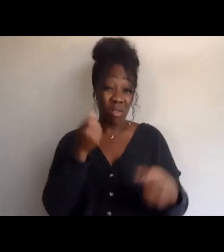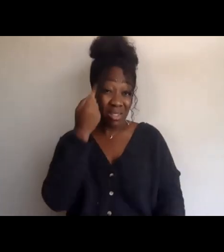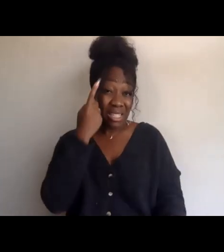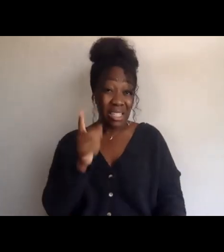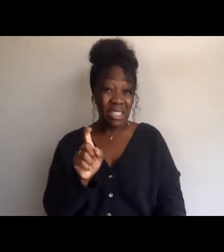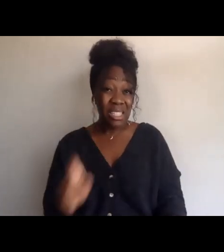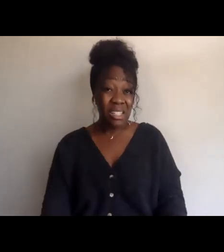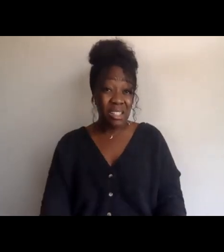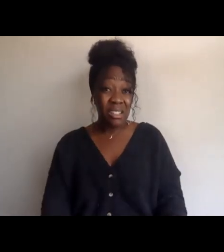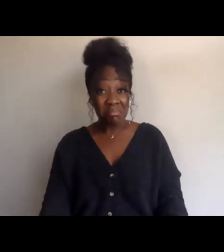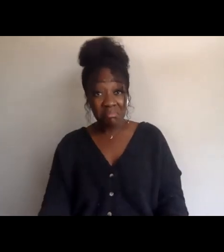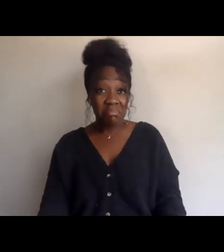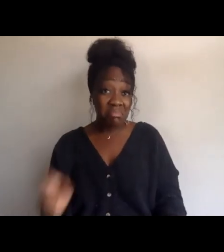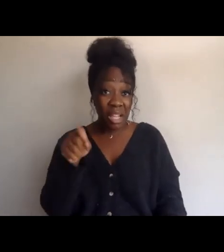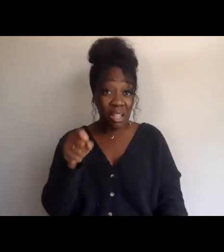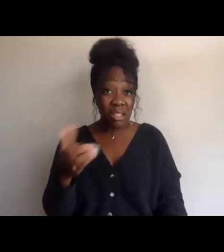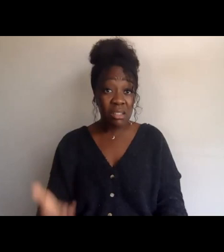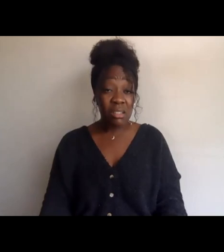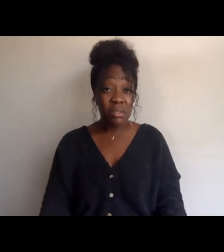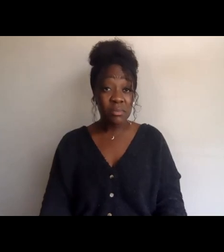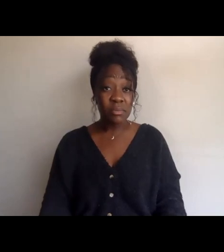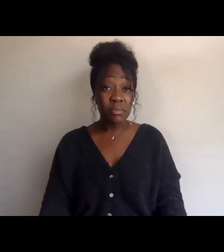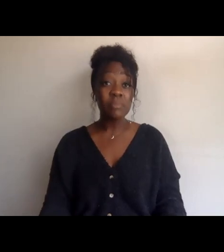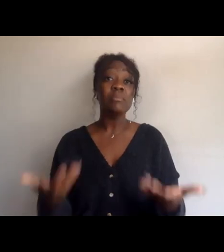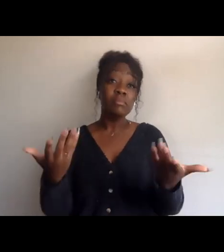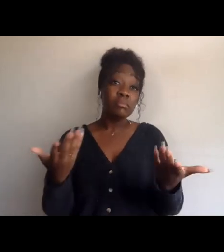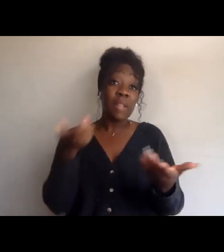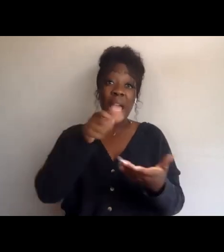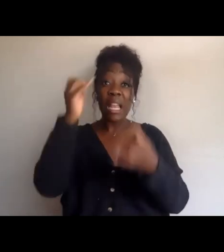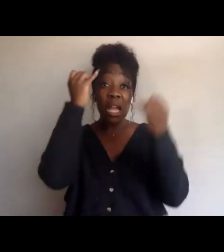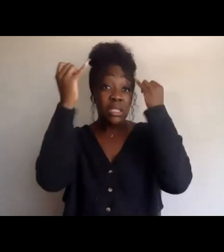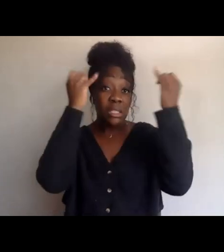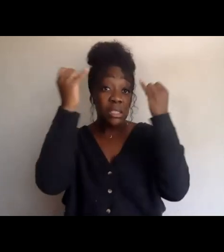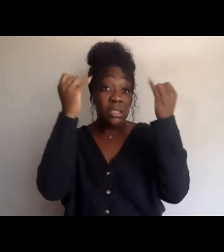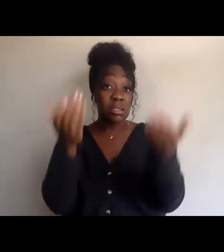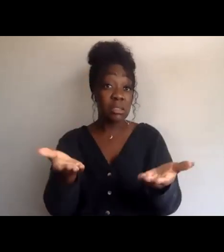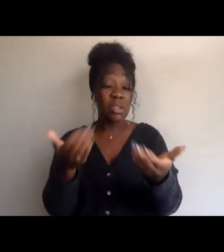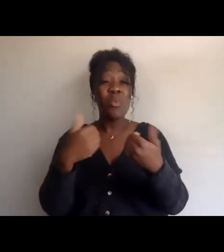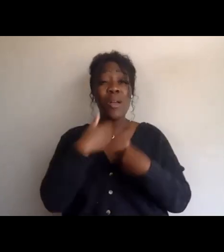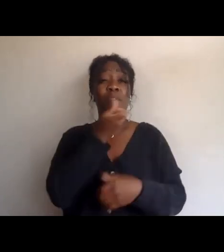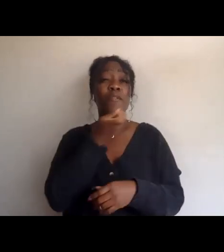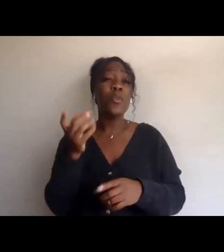Yes, do people have ideas? We have a few minutes to share.